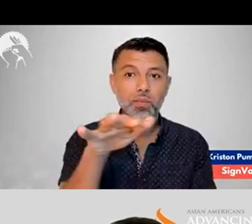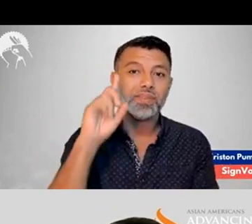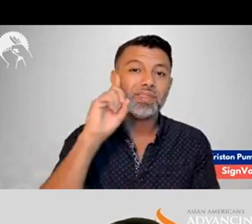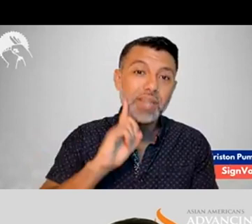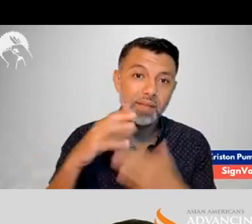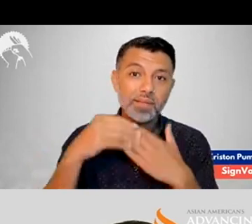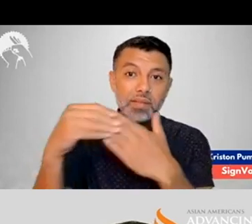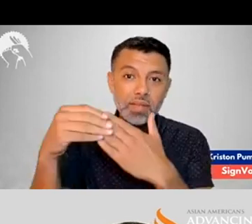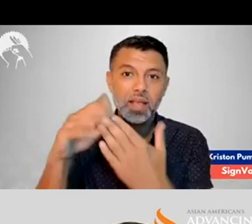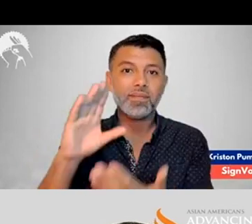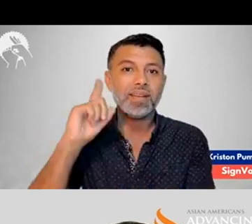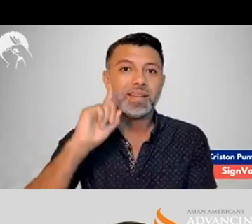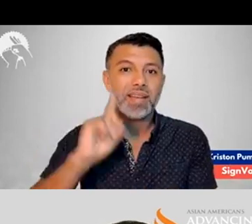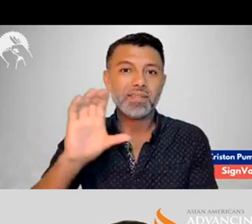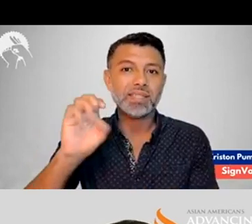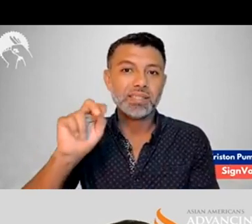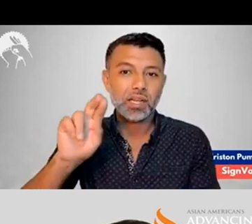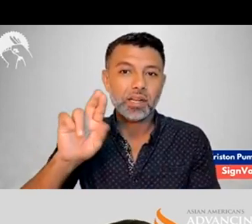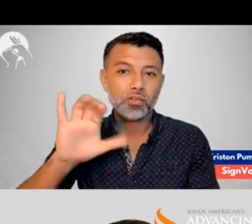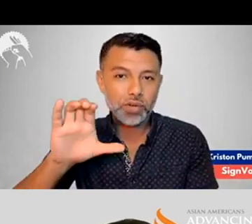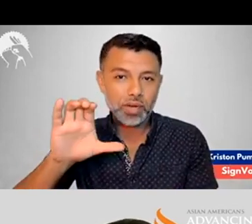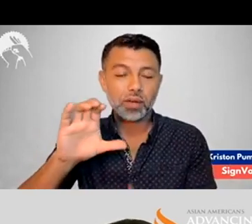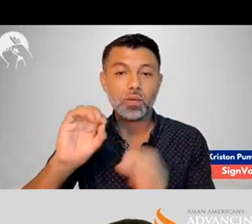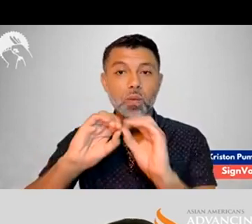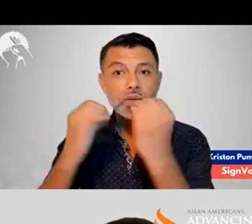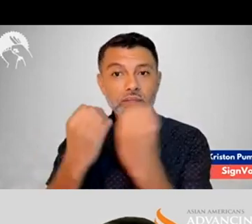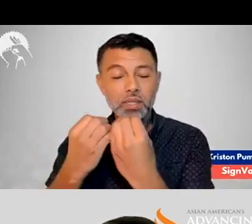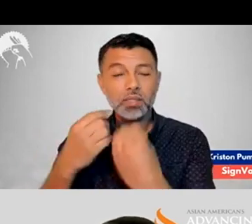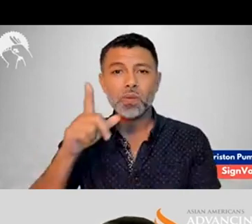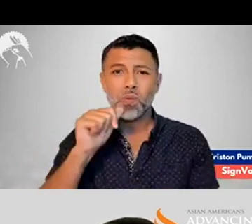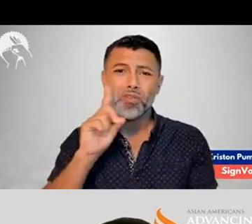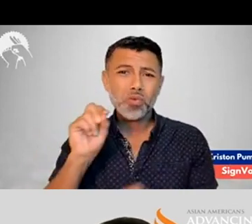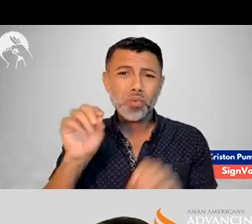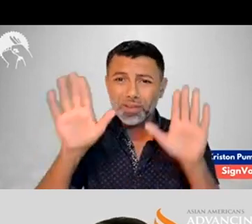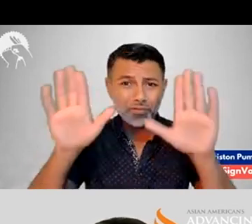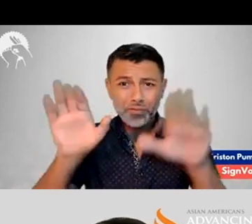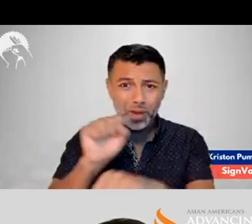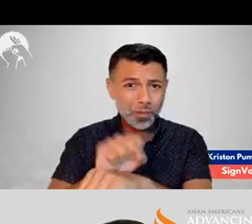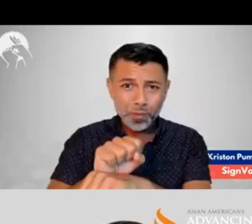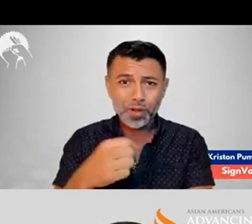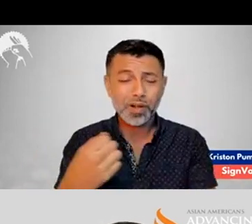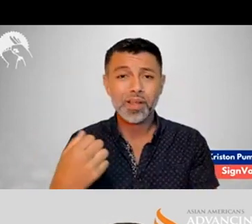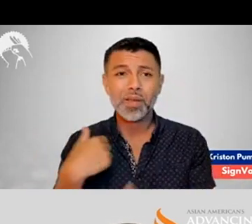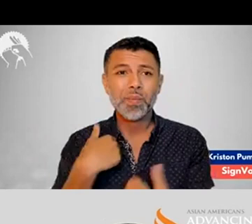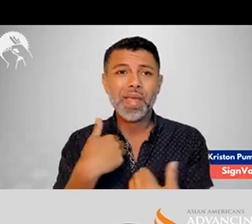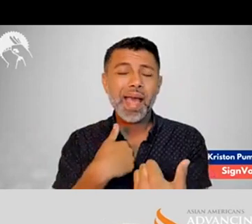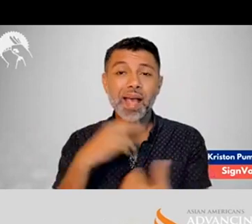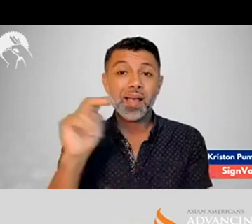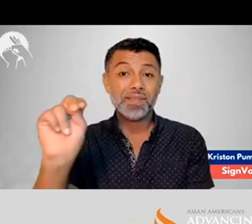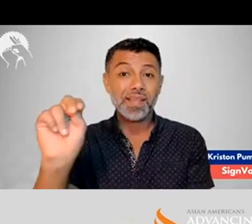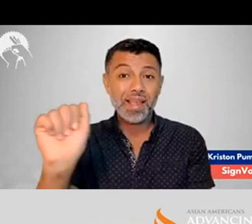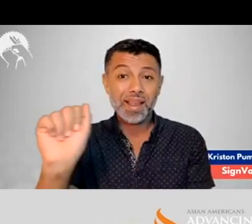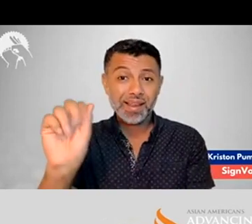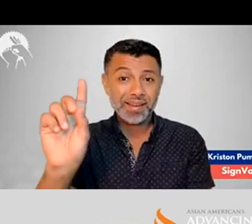There are a lot of great organizations out there that are deaf-led, and deaf-centric organizations who are doing fabulous work.